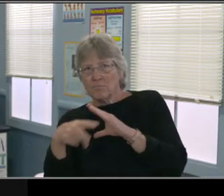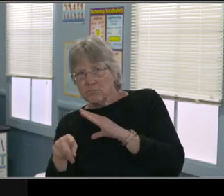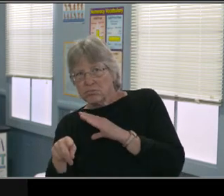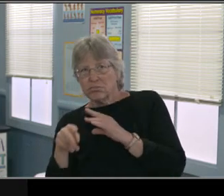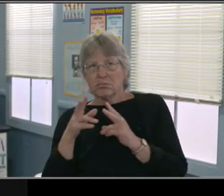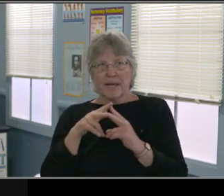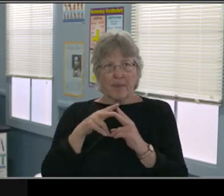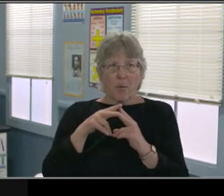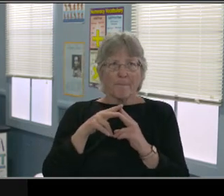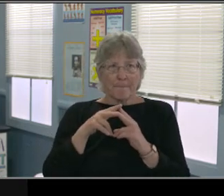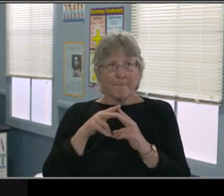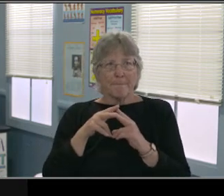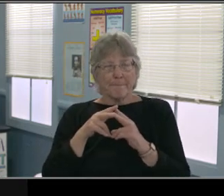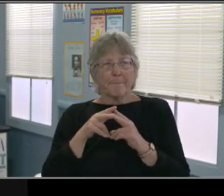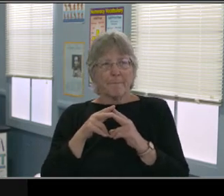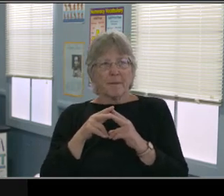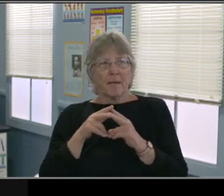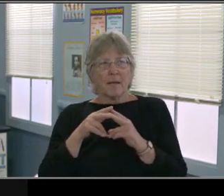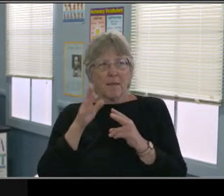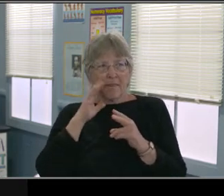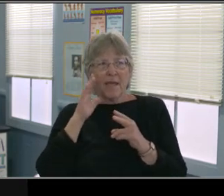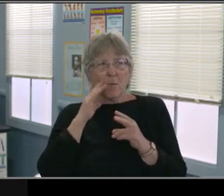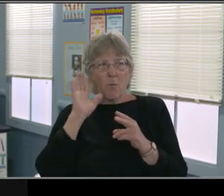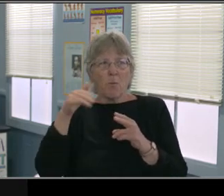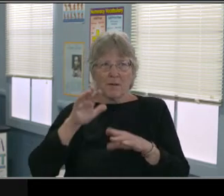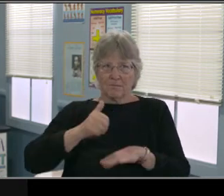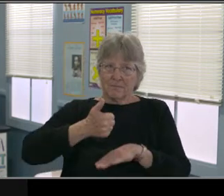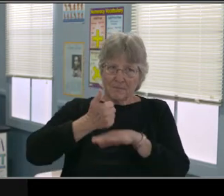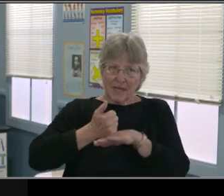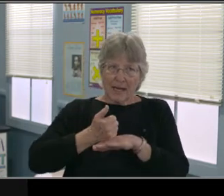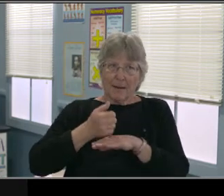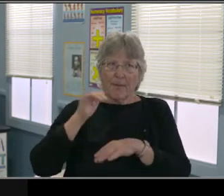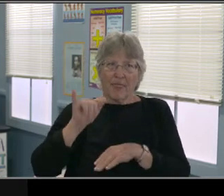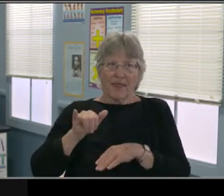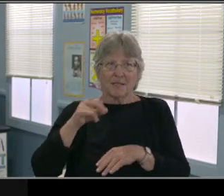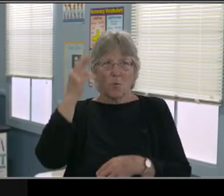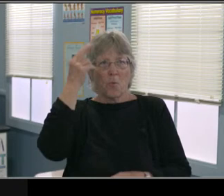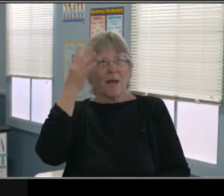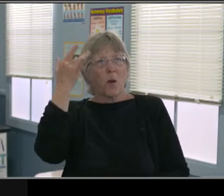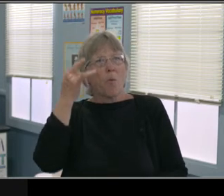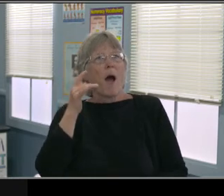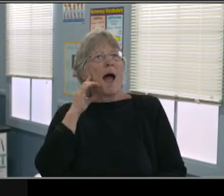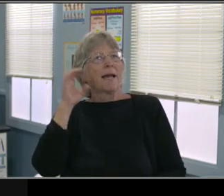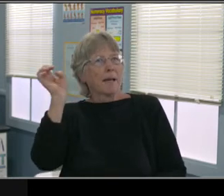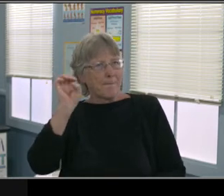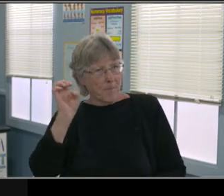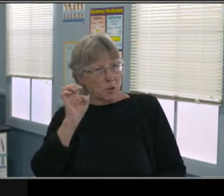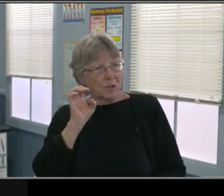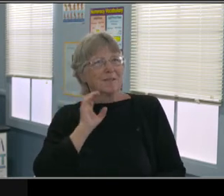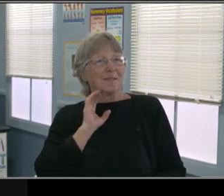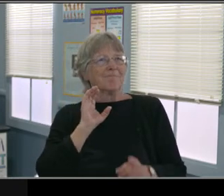"How will DLP academic instruction be provided?" So that talks about academic instruction.